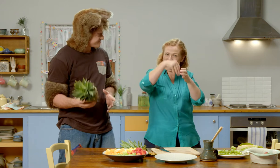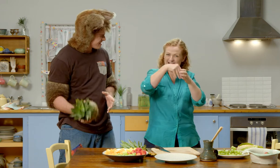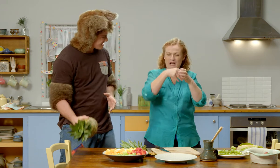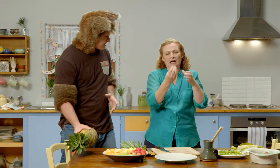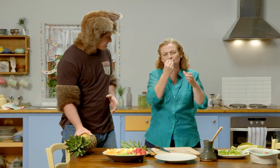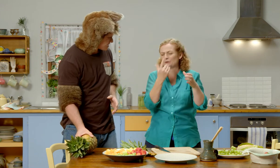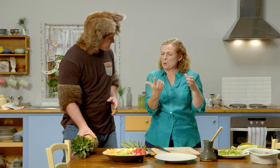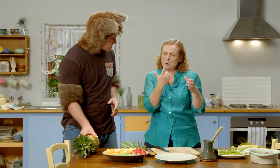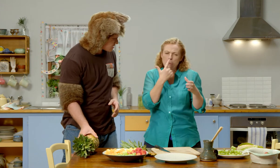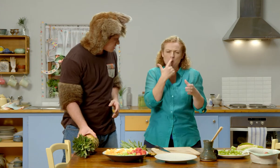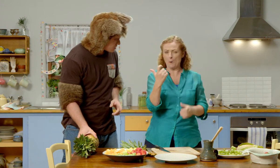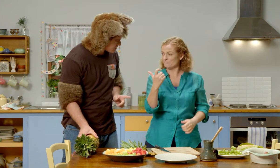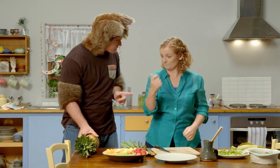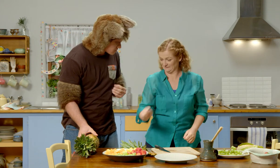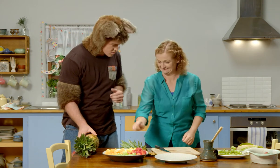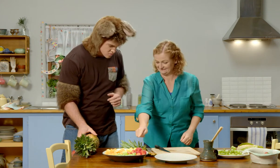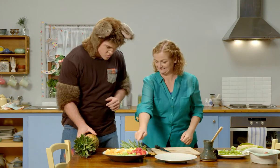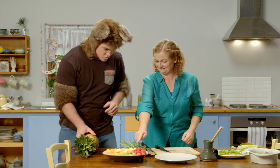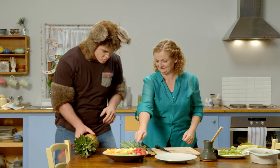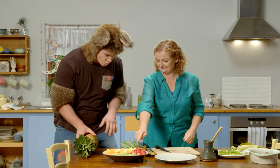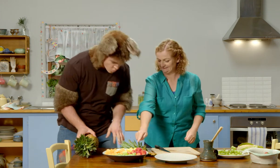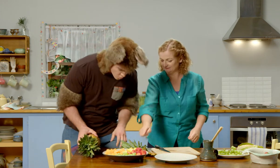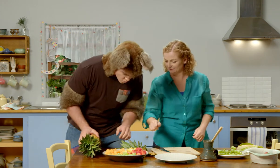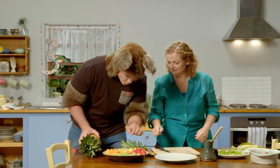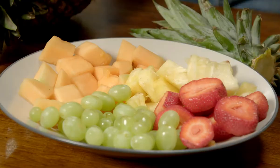We eat the yummy insides of the pineapple ... which is this!